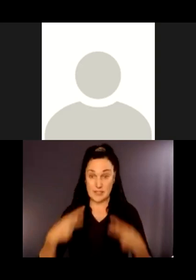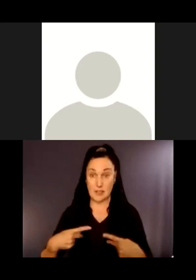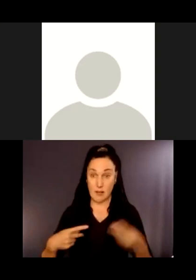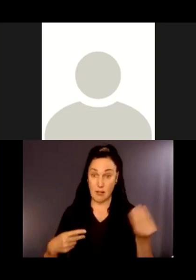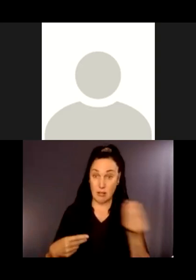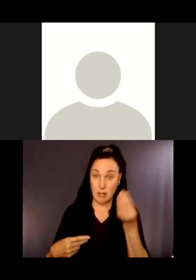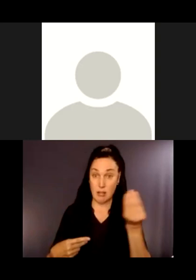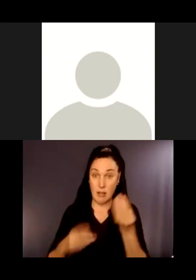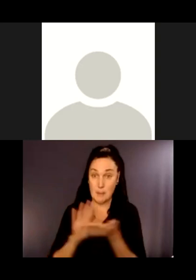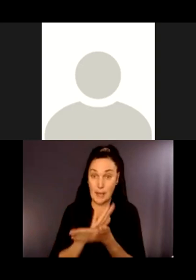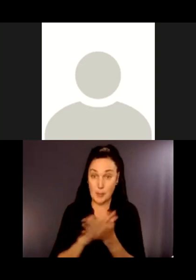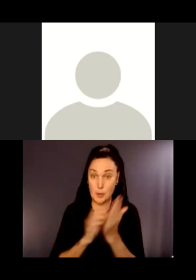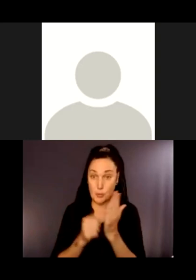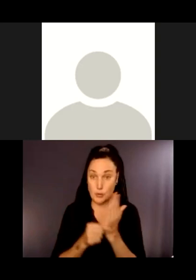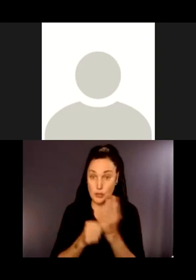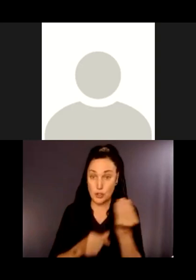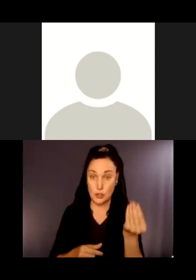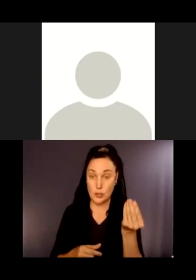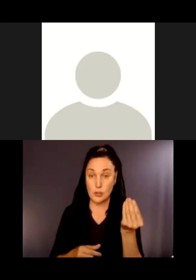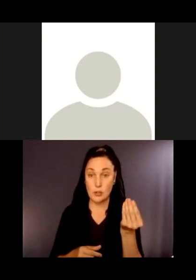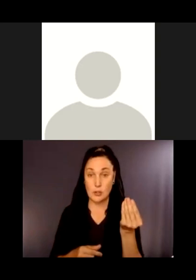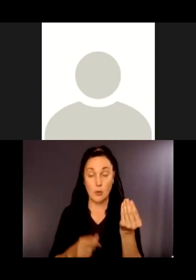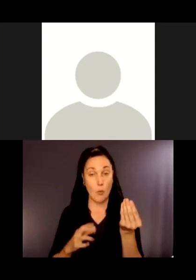or access to something that you could print and bring with you?